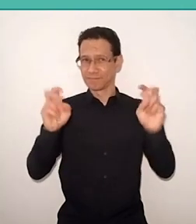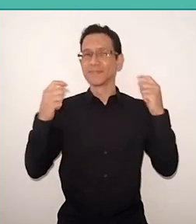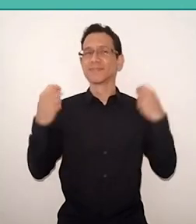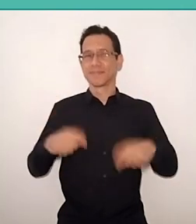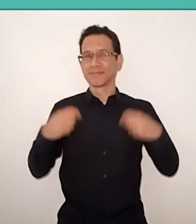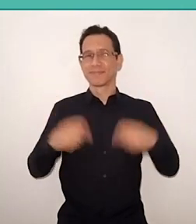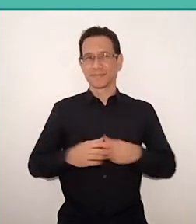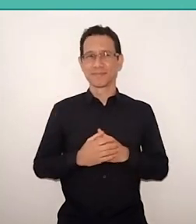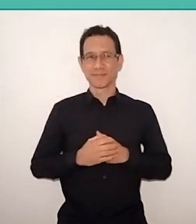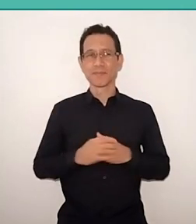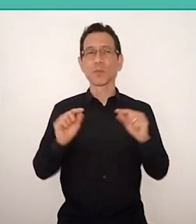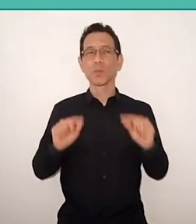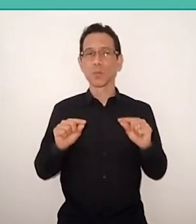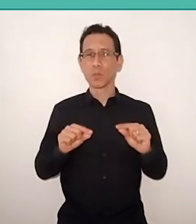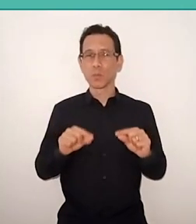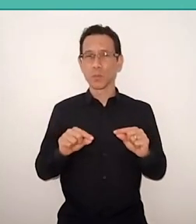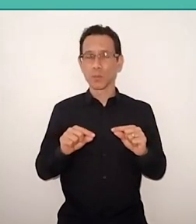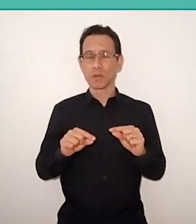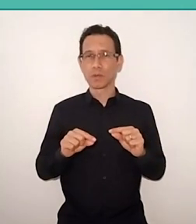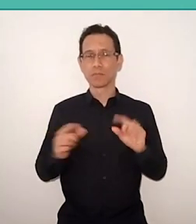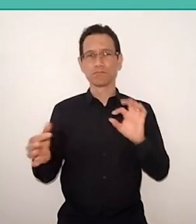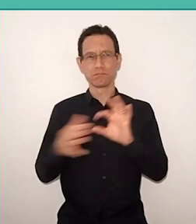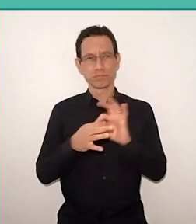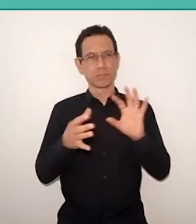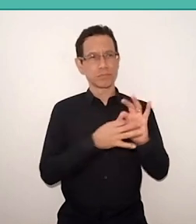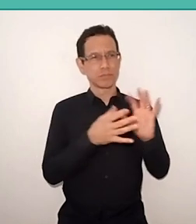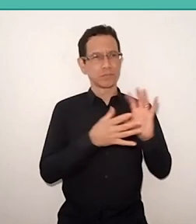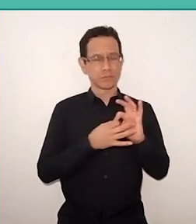Is the issue of establishing Connections that feed us humanely,